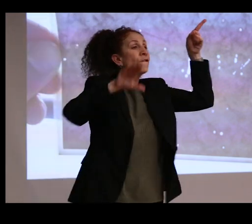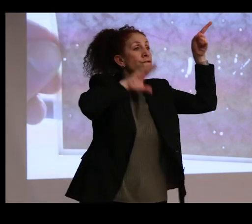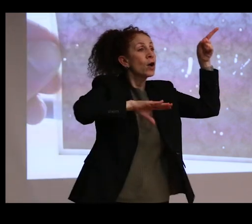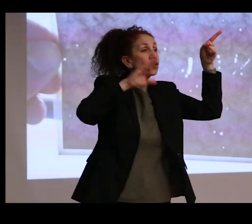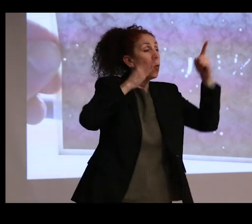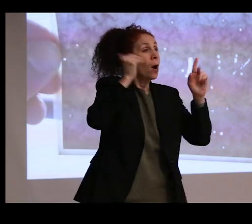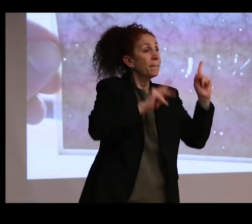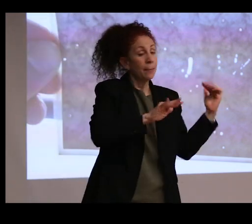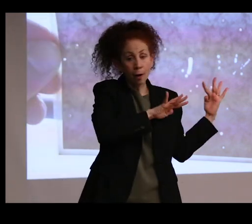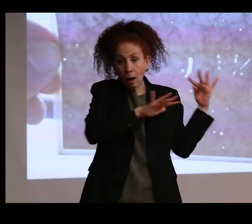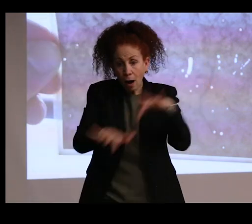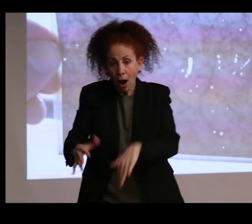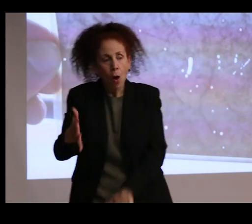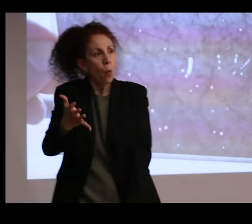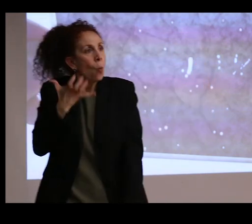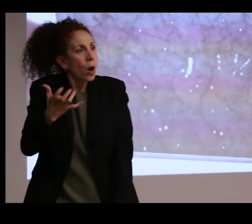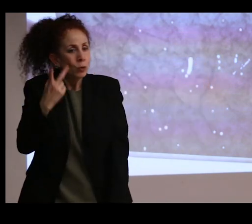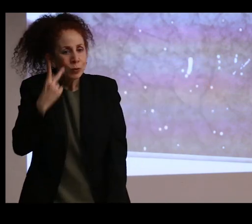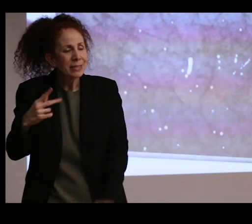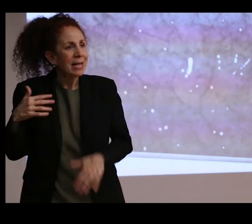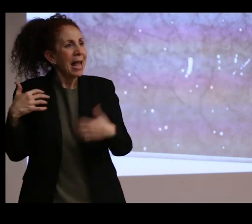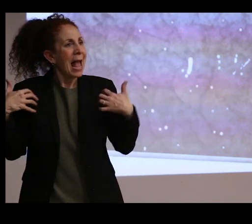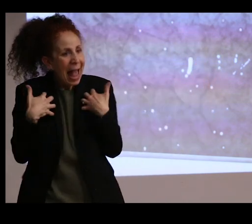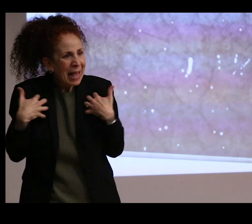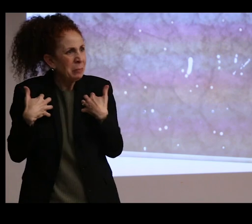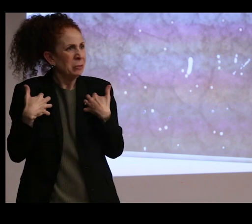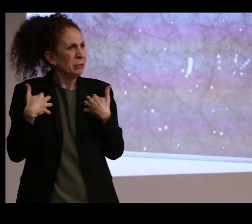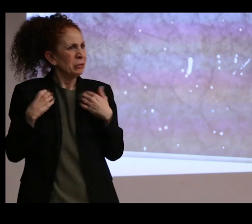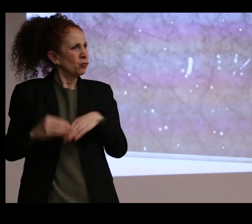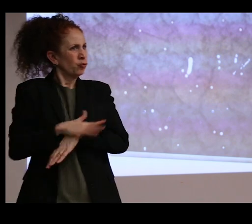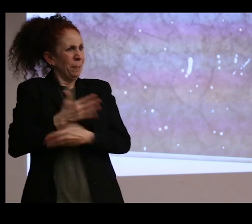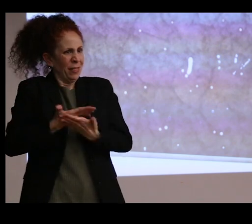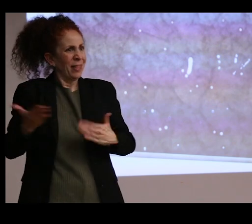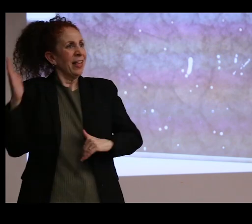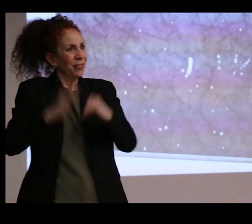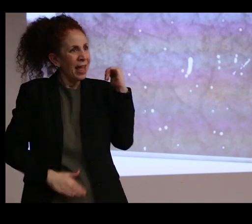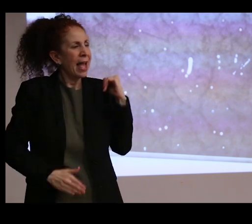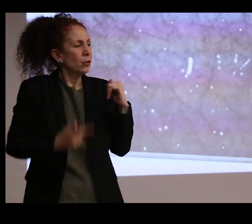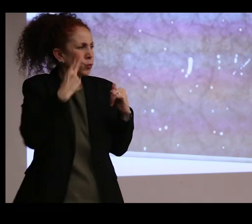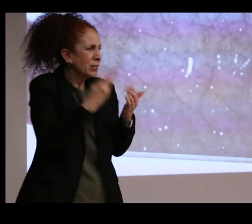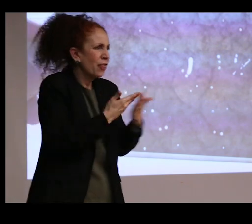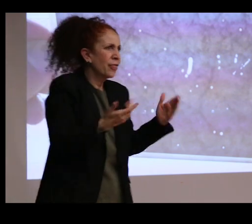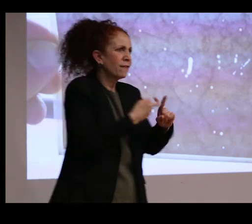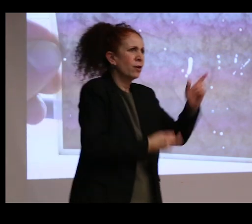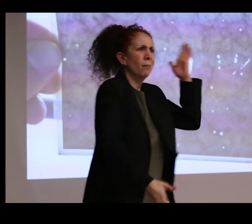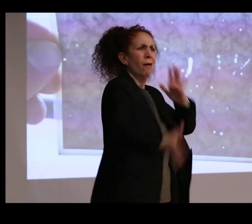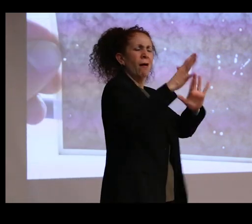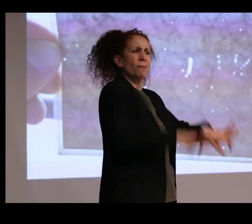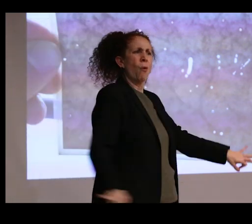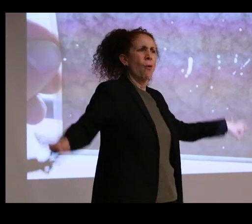to go see the animals and see these creepy things than to see these things that were of such significant archaeological value.